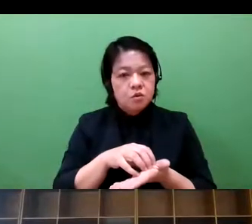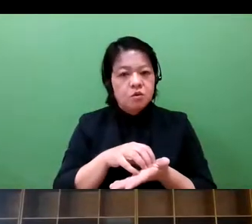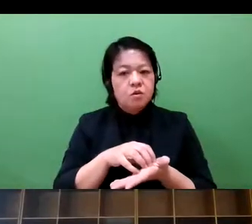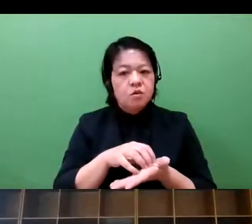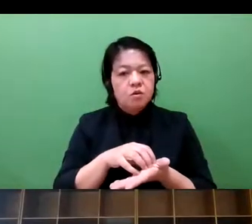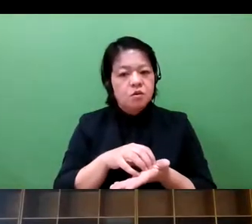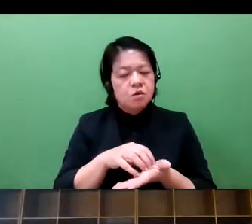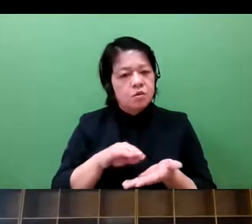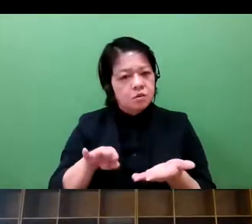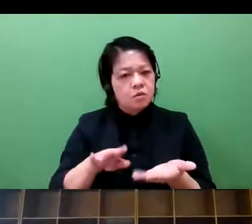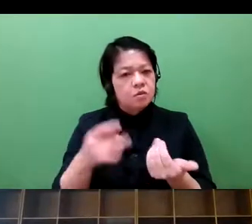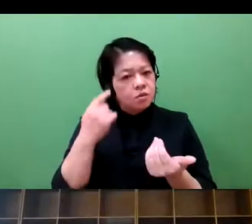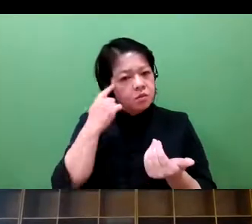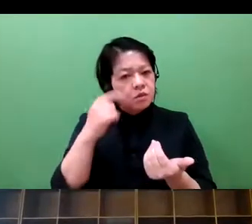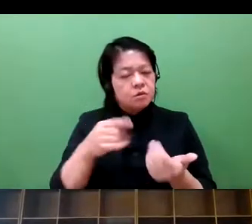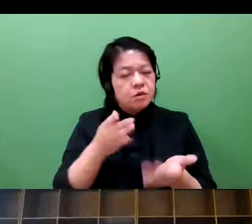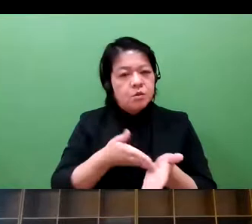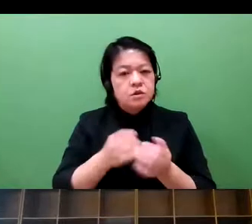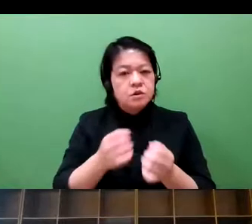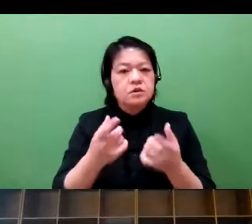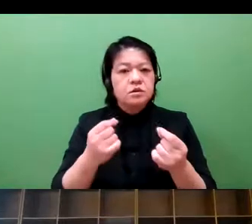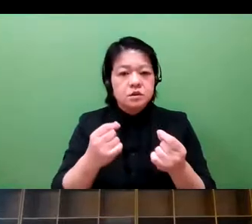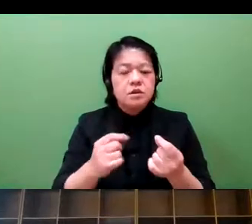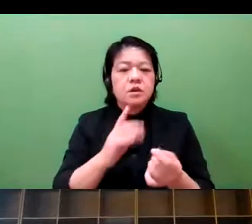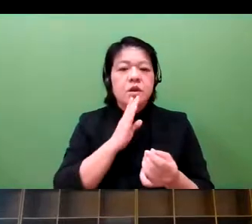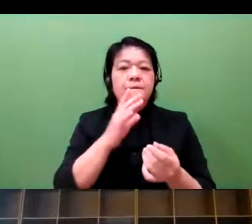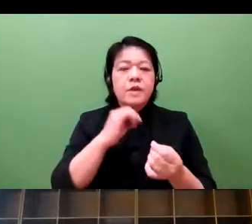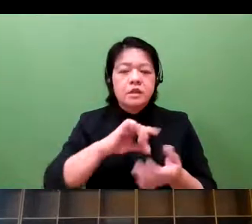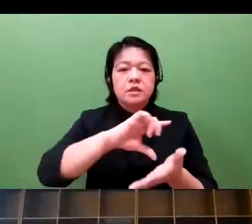where we focused only on drug-based patents.